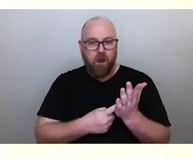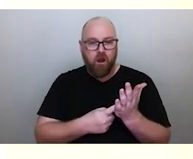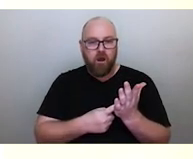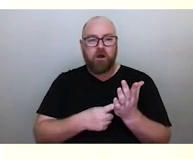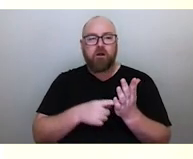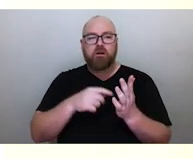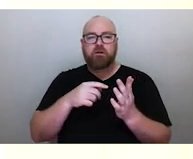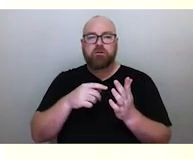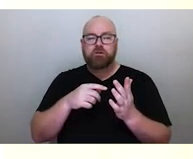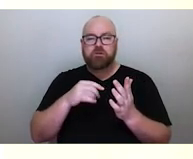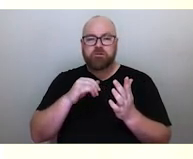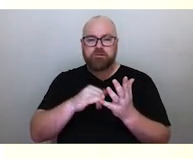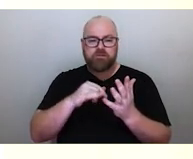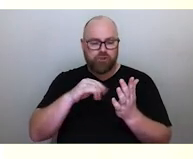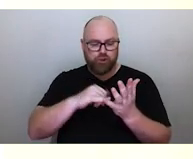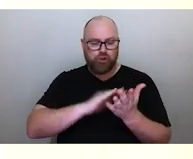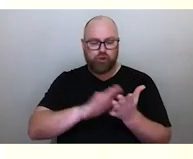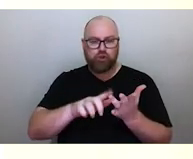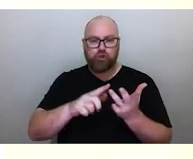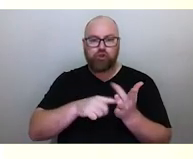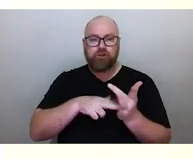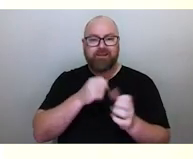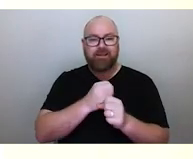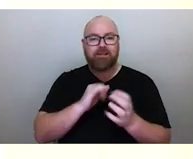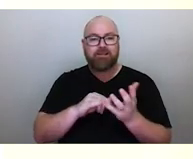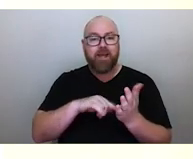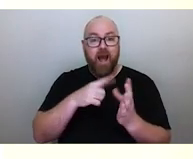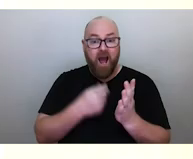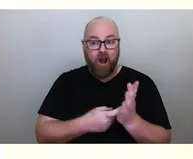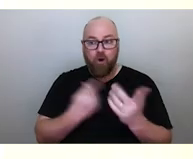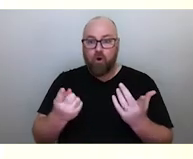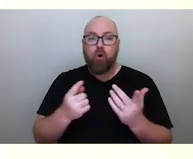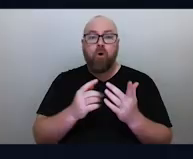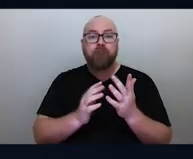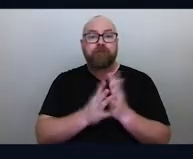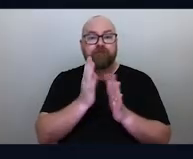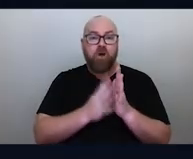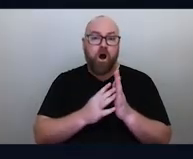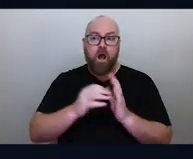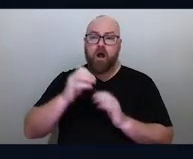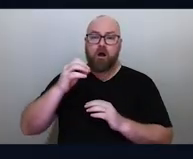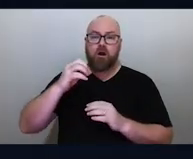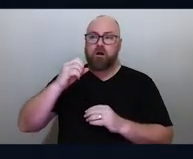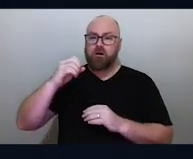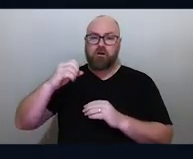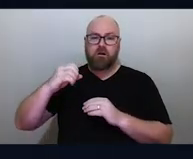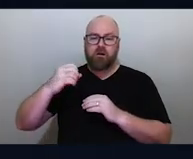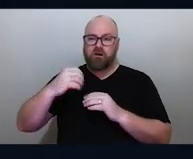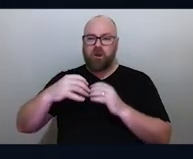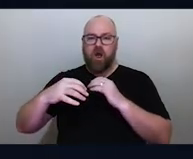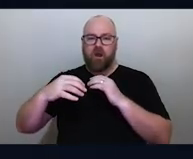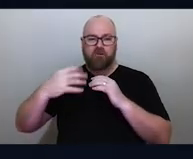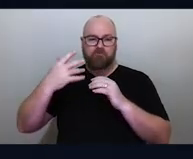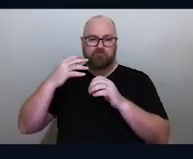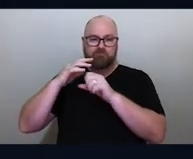In the Torres Strait, a bright shooting star or a fireball is called a Maier, and a Maier tells you